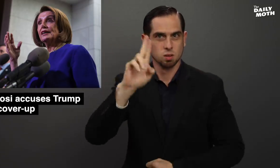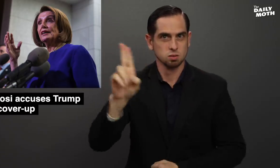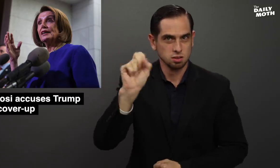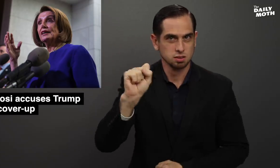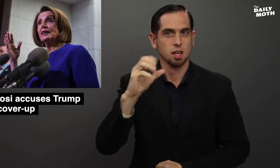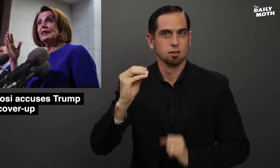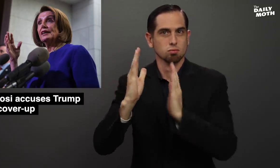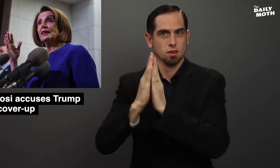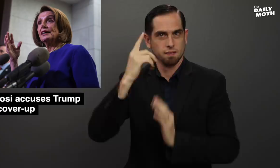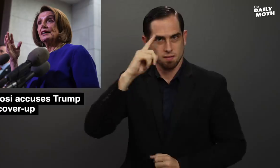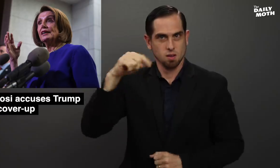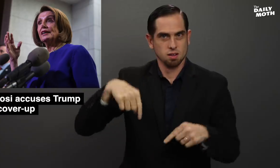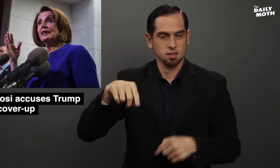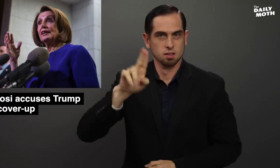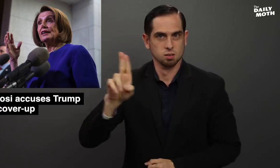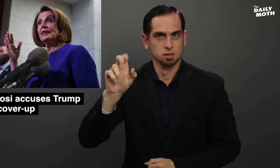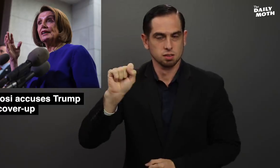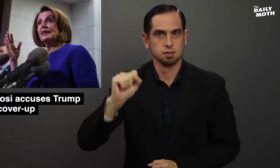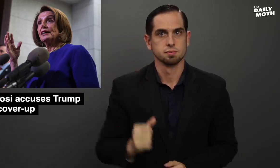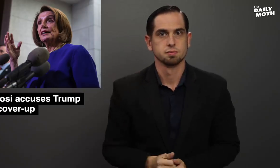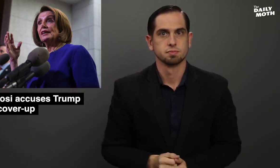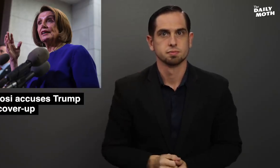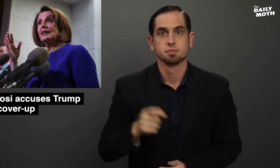of the United States and for the United States.